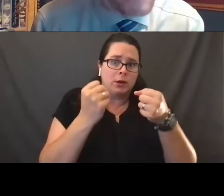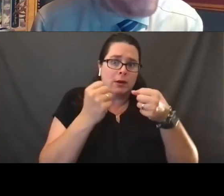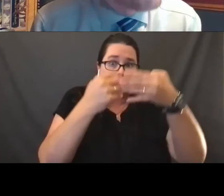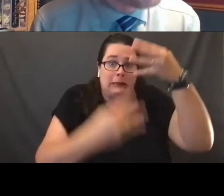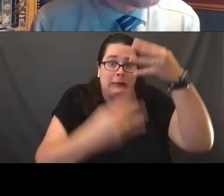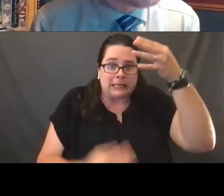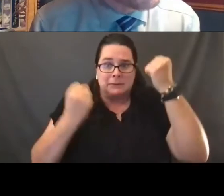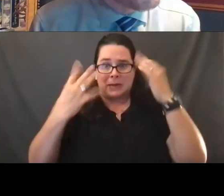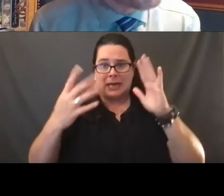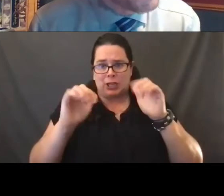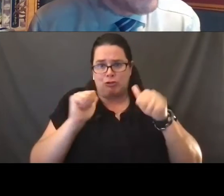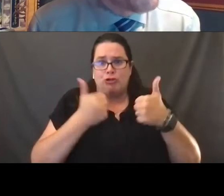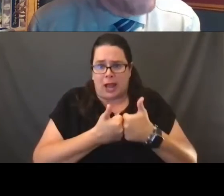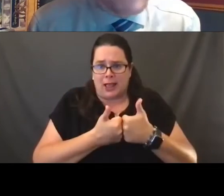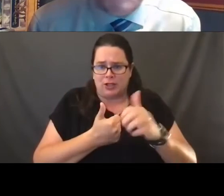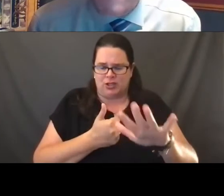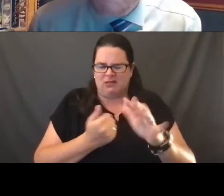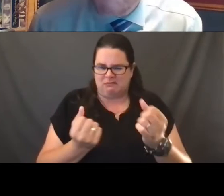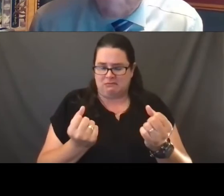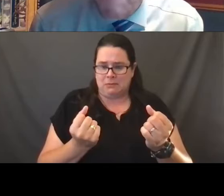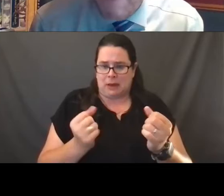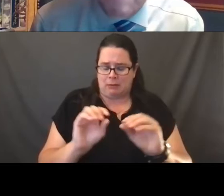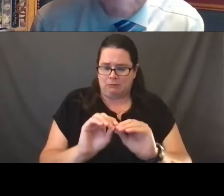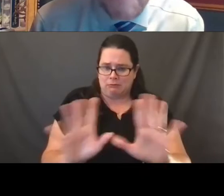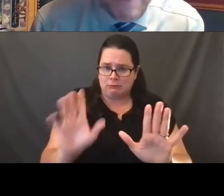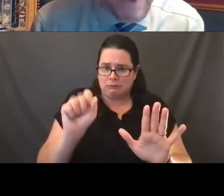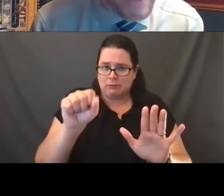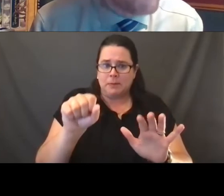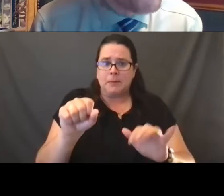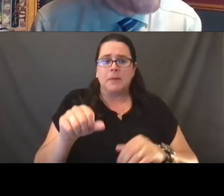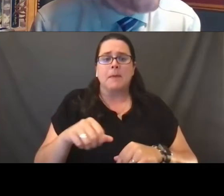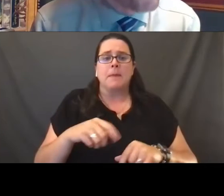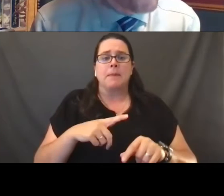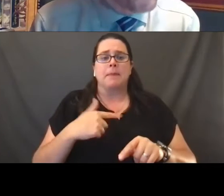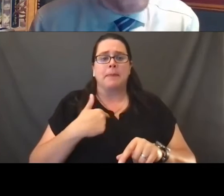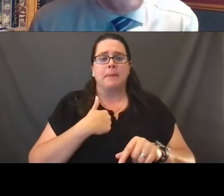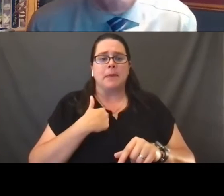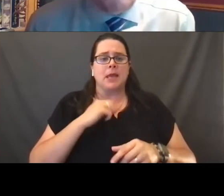I wanna be very, very clear and plain about this. I do a fair amount of pro bono work